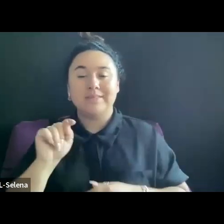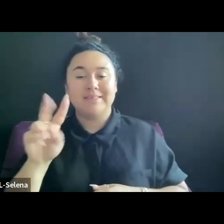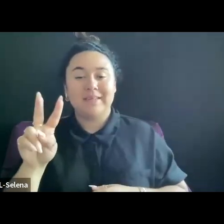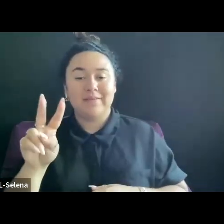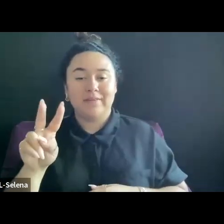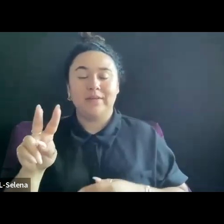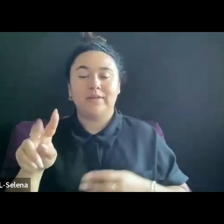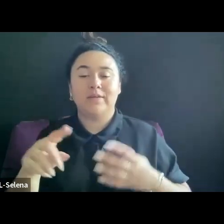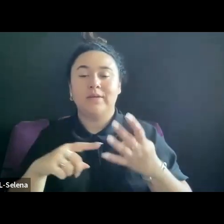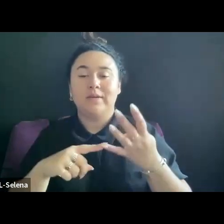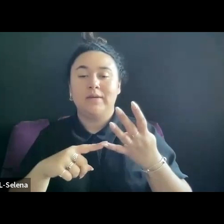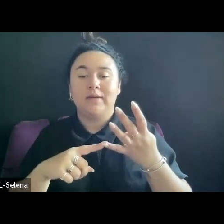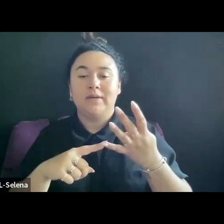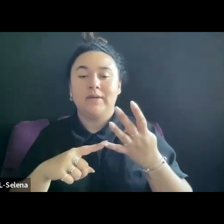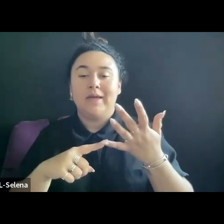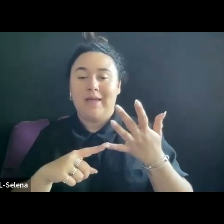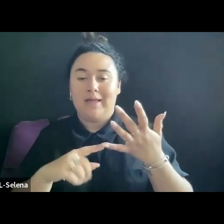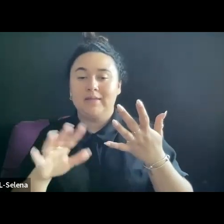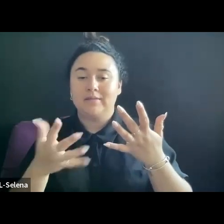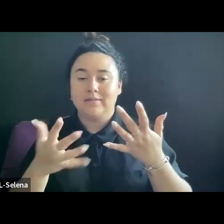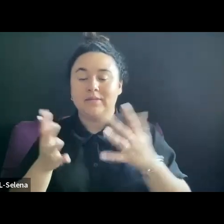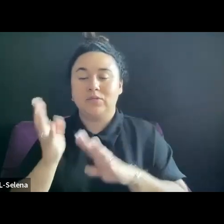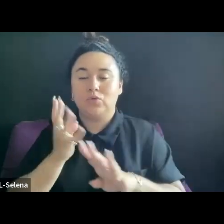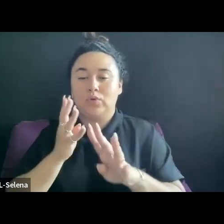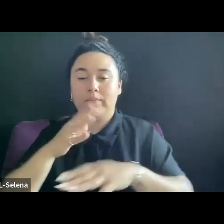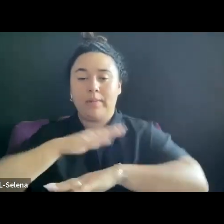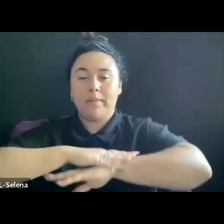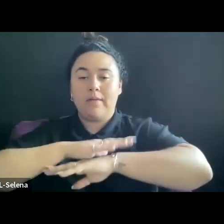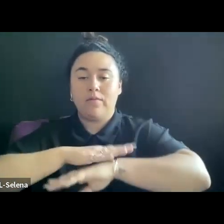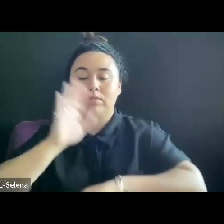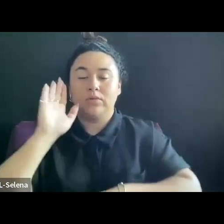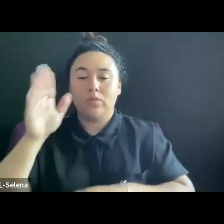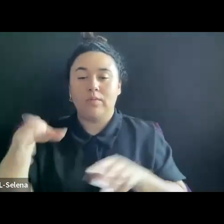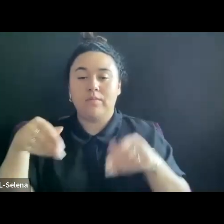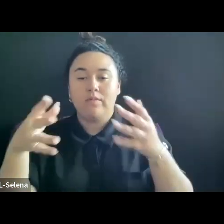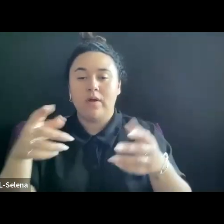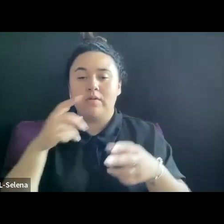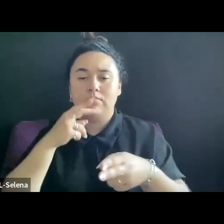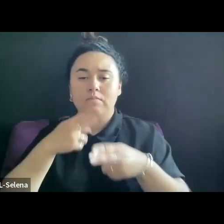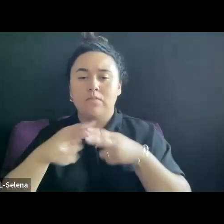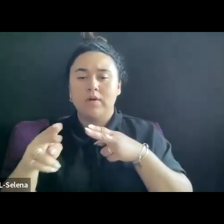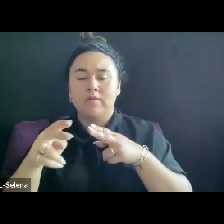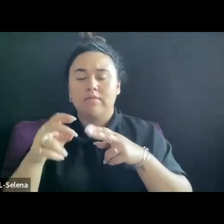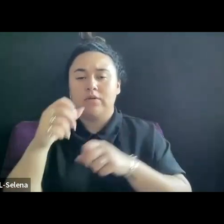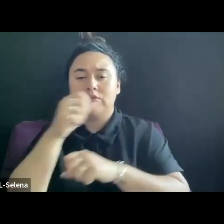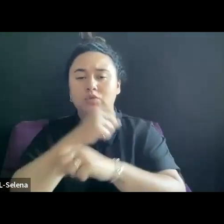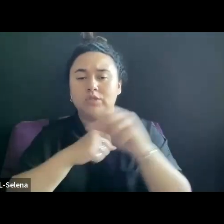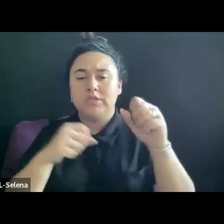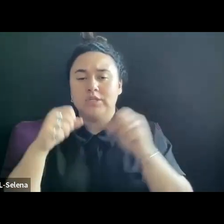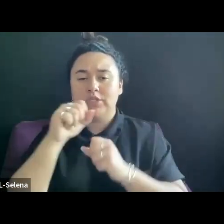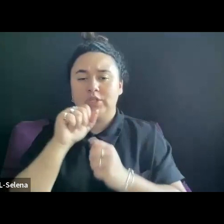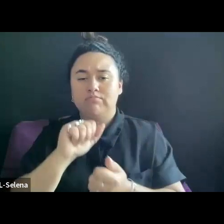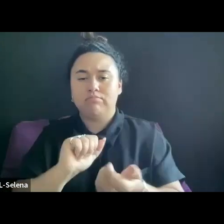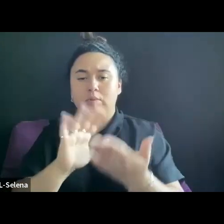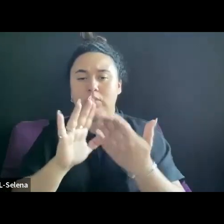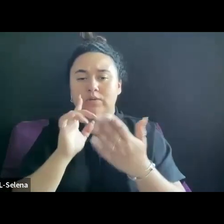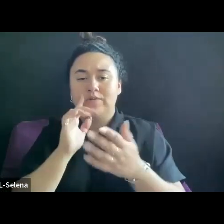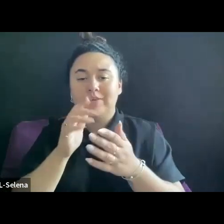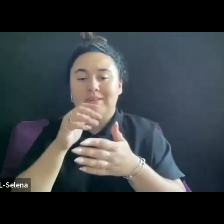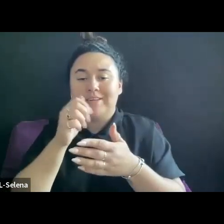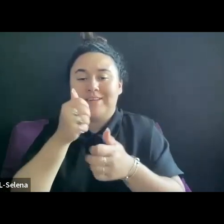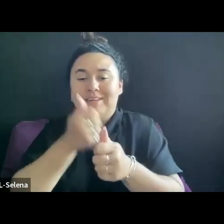I'M GOING TO PROVIDE A BRIEF STRATEGIC DESCRIPTION FOR EACH SO THAT YOU CAN UNDERSTAND HOW YOU MIGHT